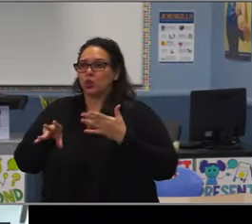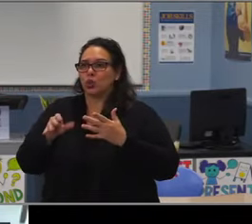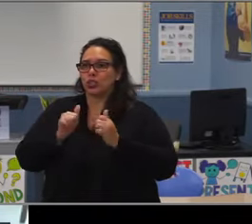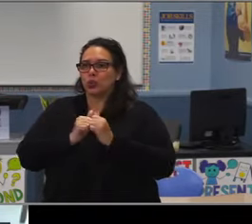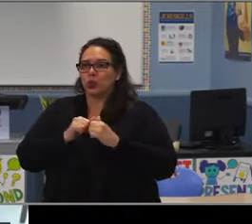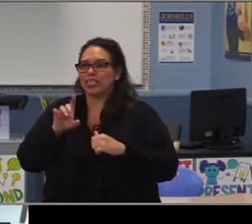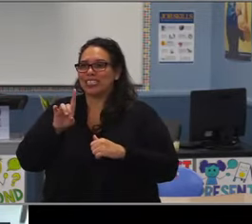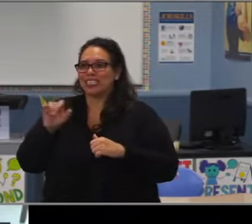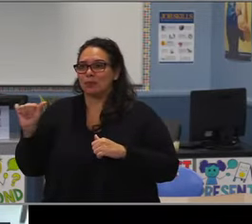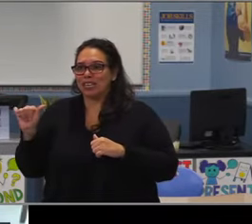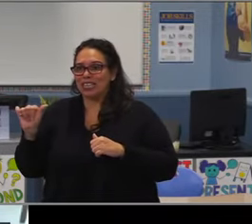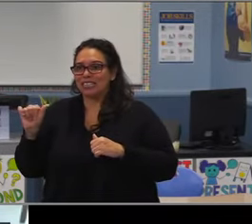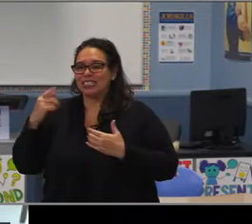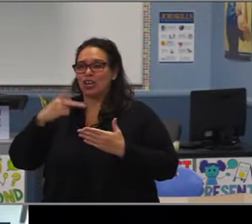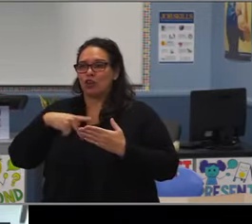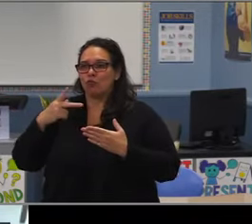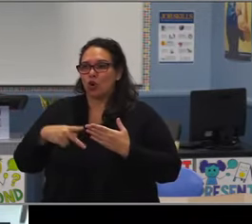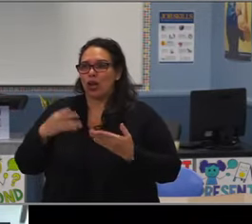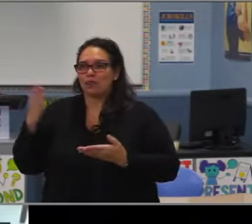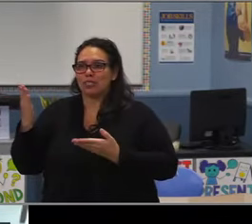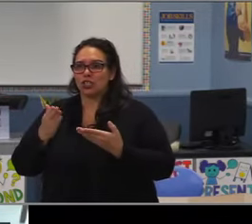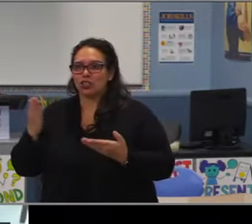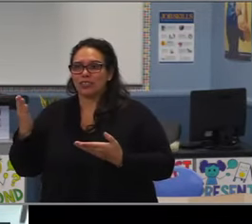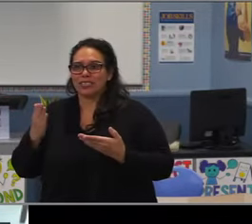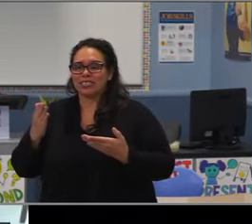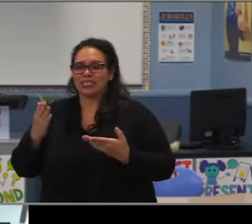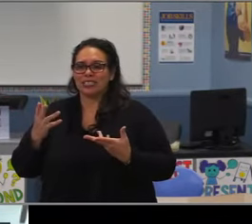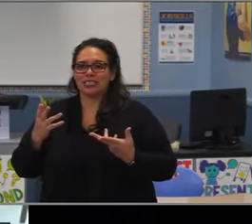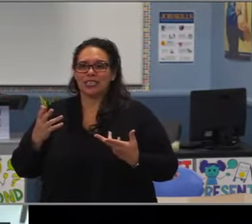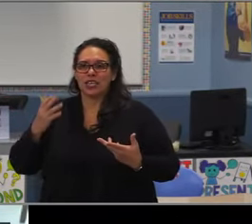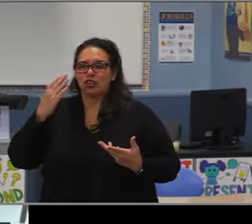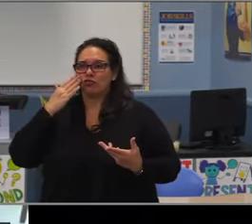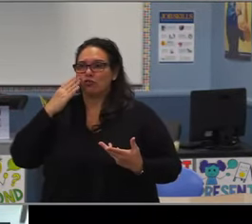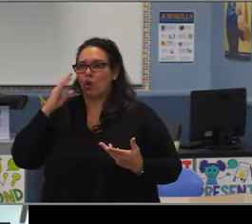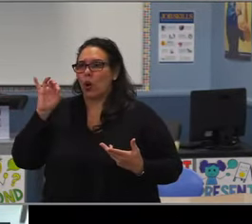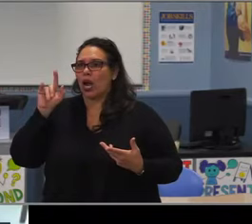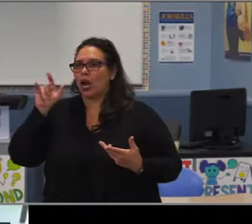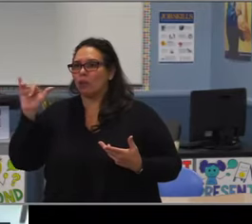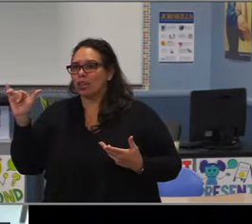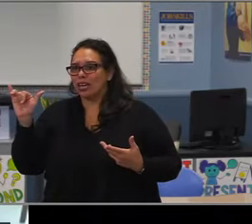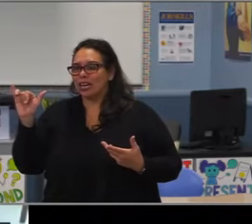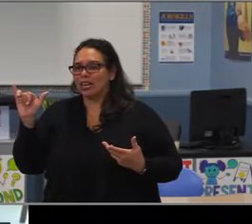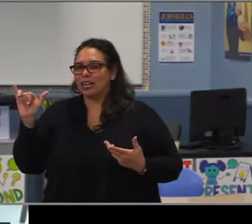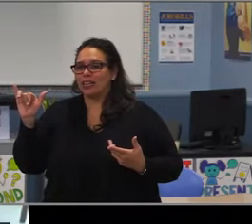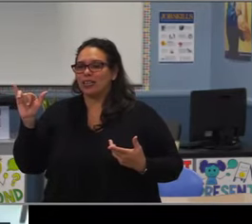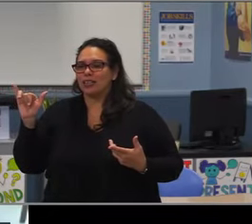thrive better, prefer smaller environments. We know we have students that are attracted to our smaller high schools